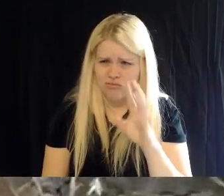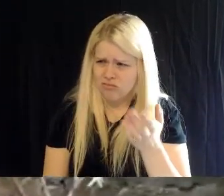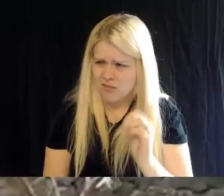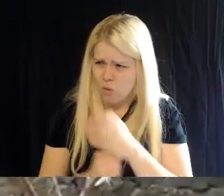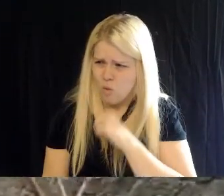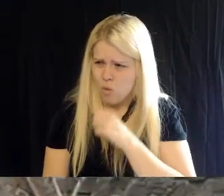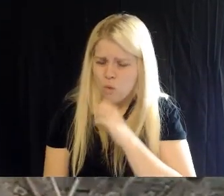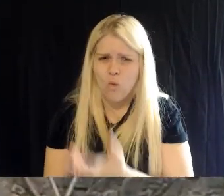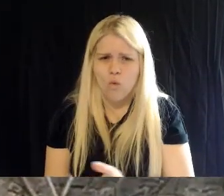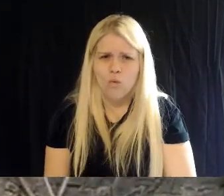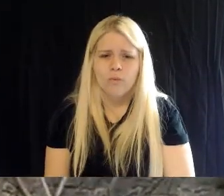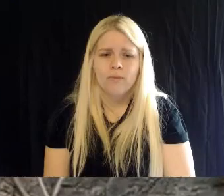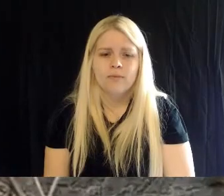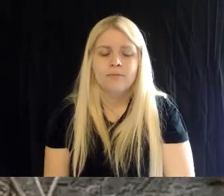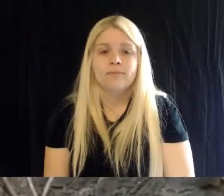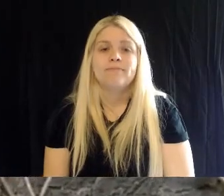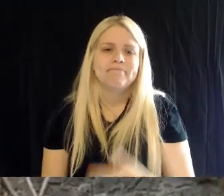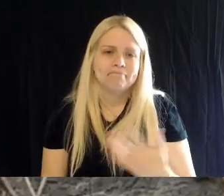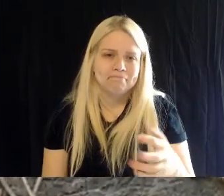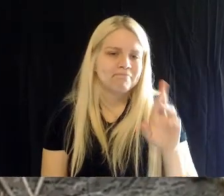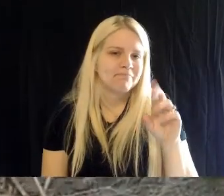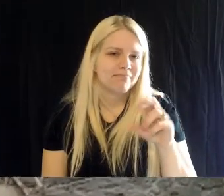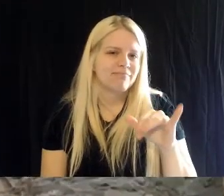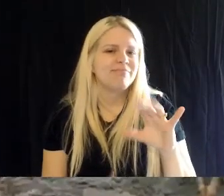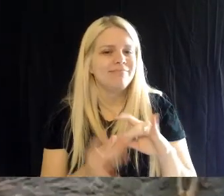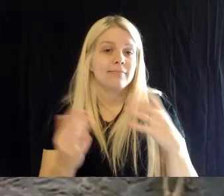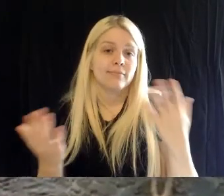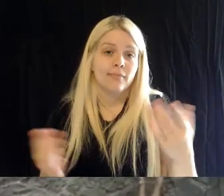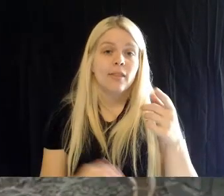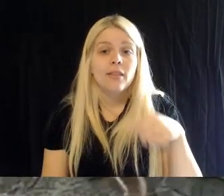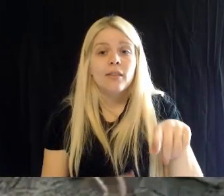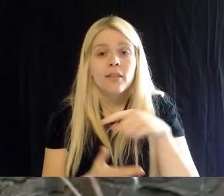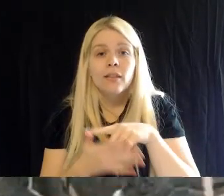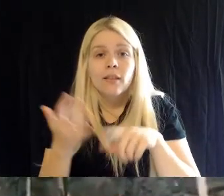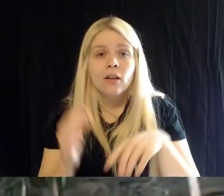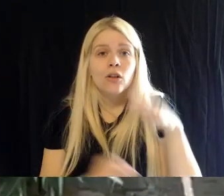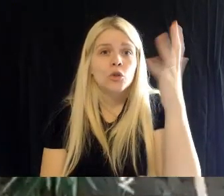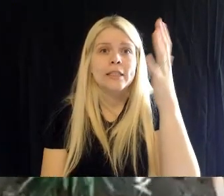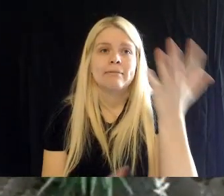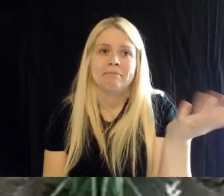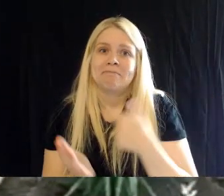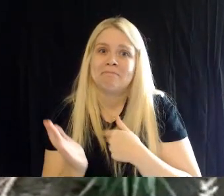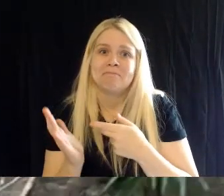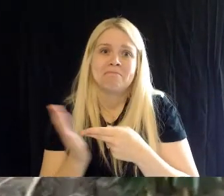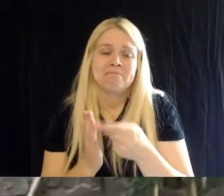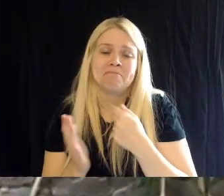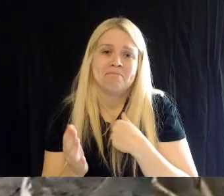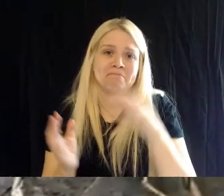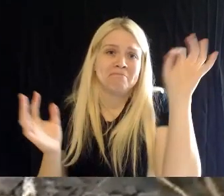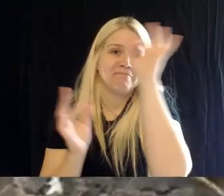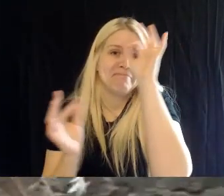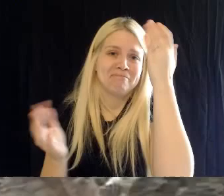Rory: So, these trees- I honestly don't know. These trees have been here longer than